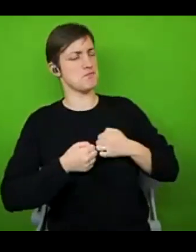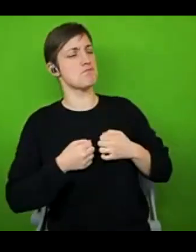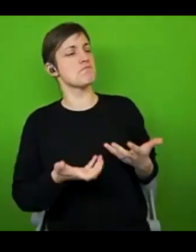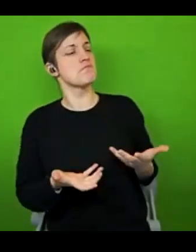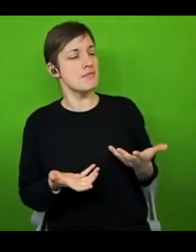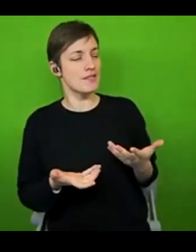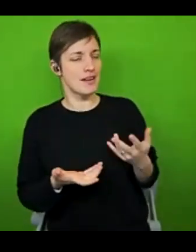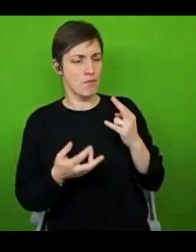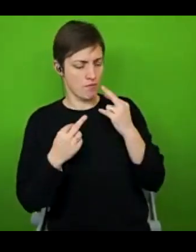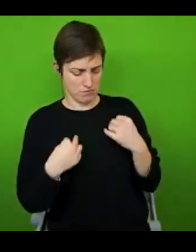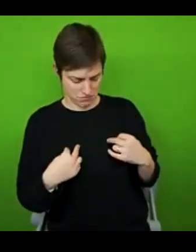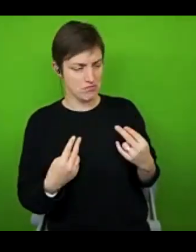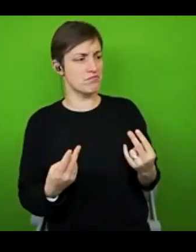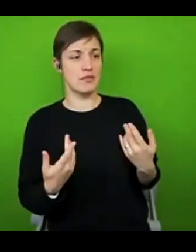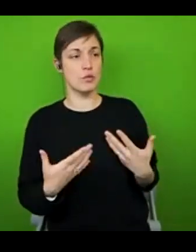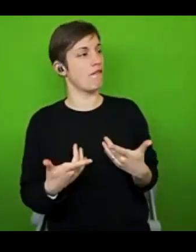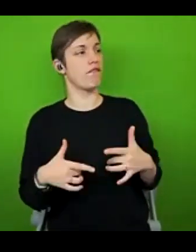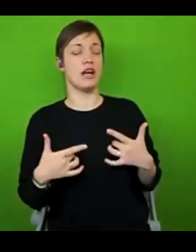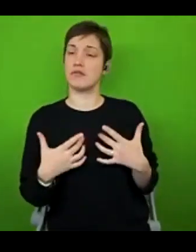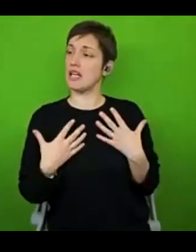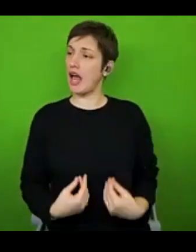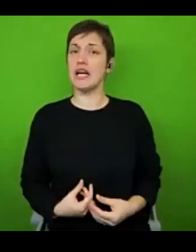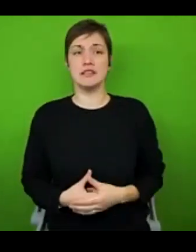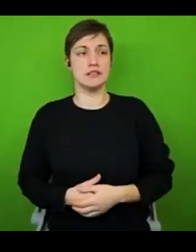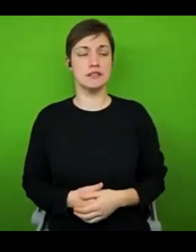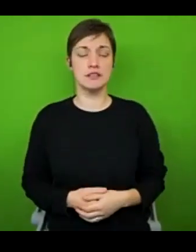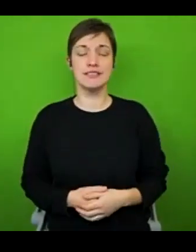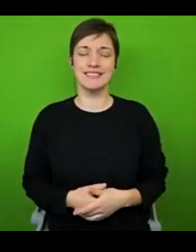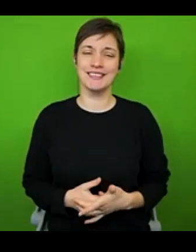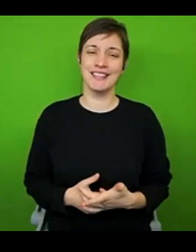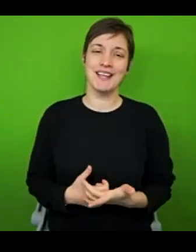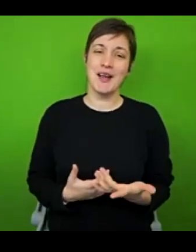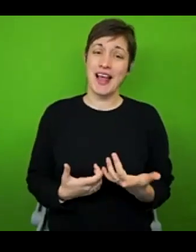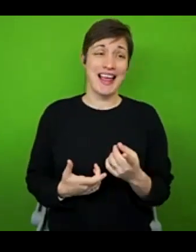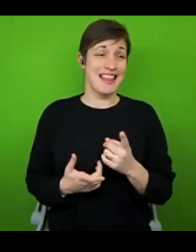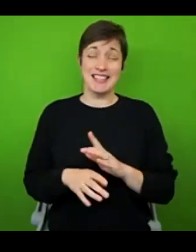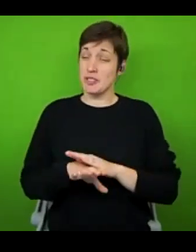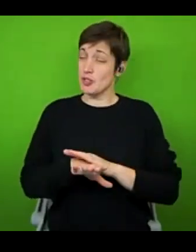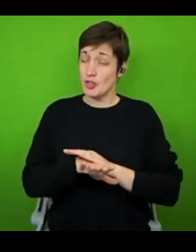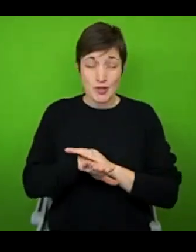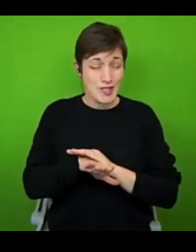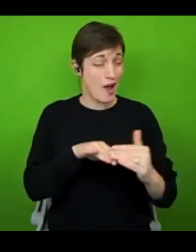just like being really, really tired. And that is of course categorically not true when you're living with any kind of